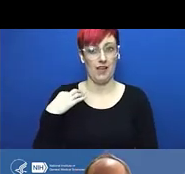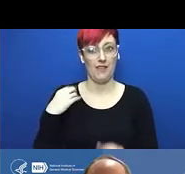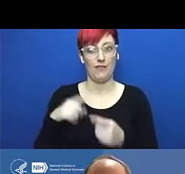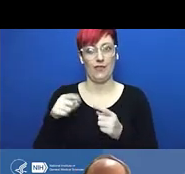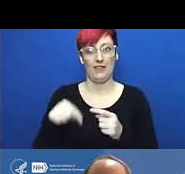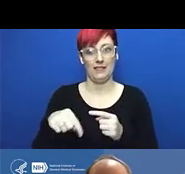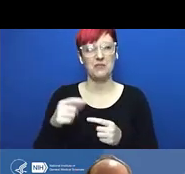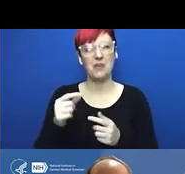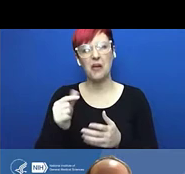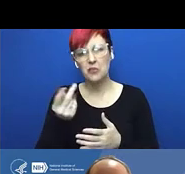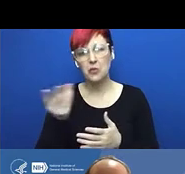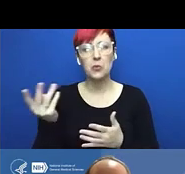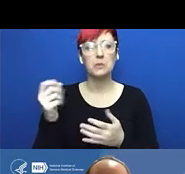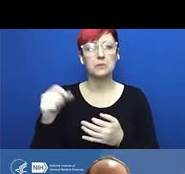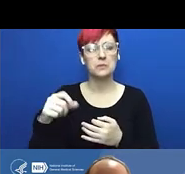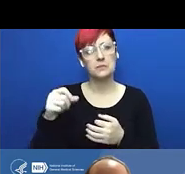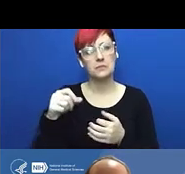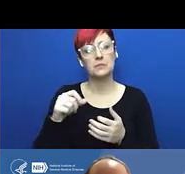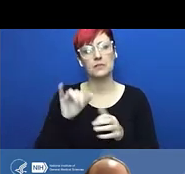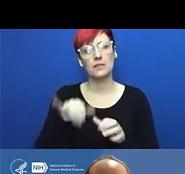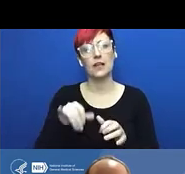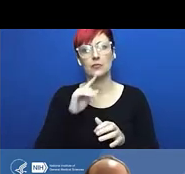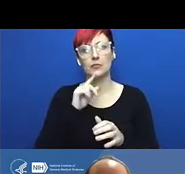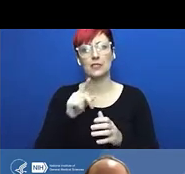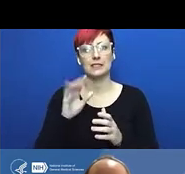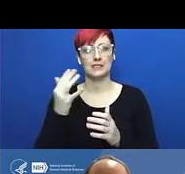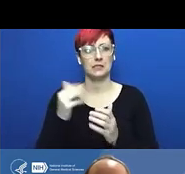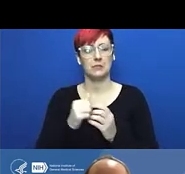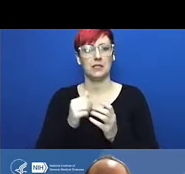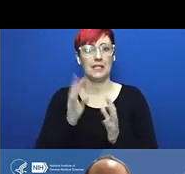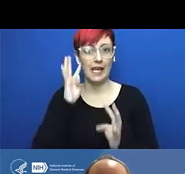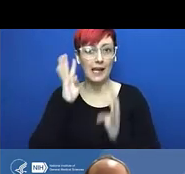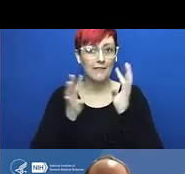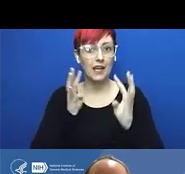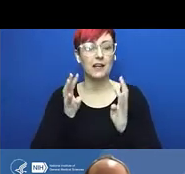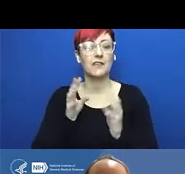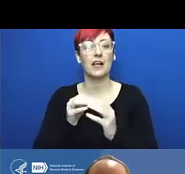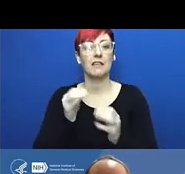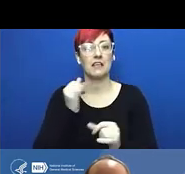and that was a likely factor in this tragic accident.